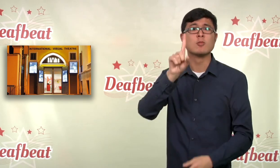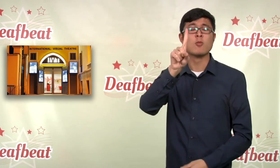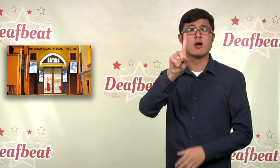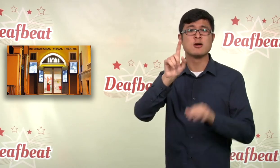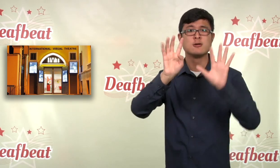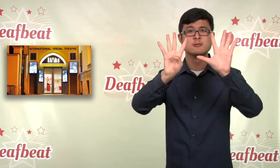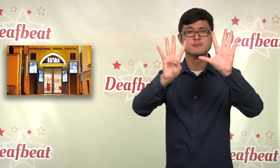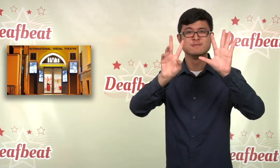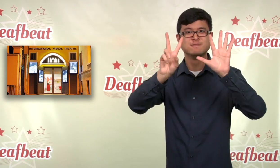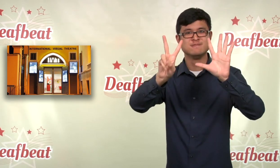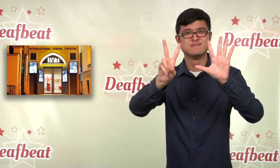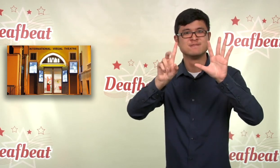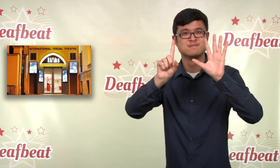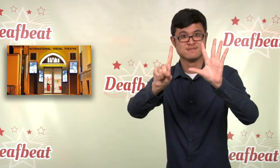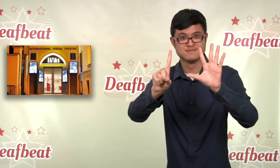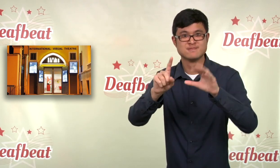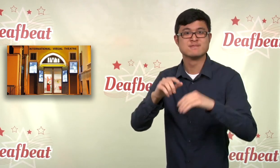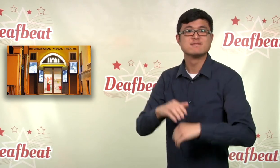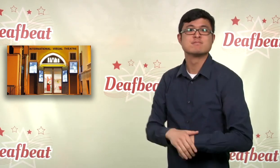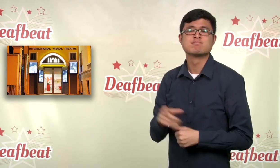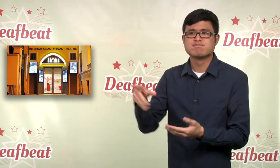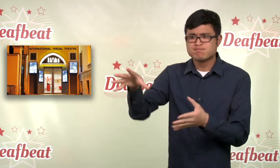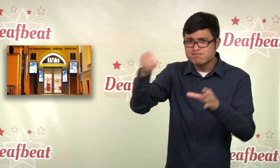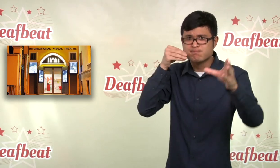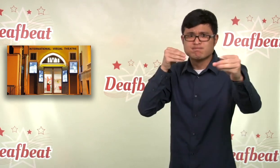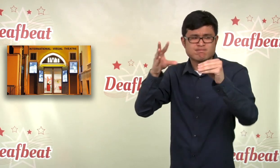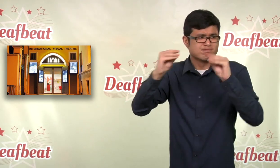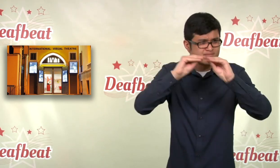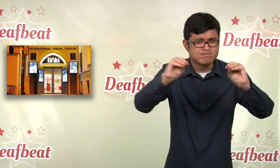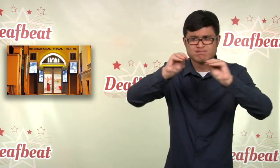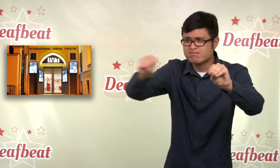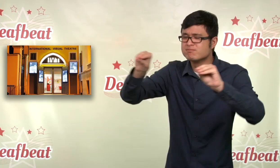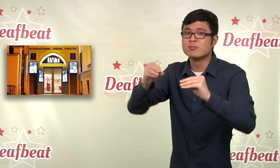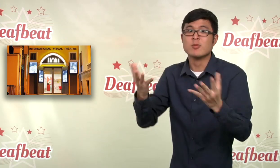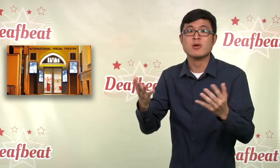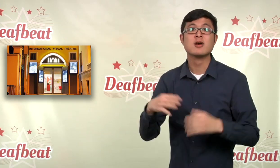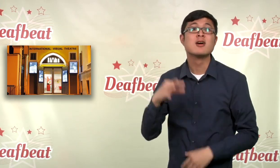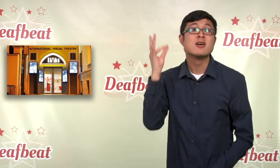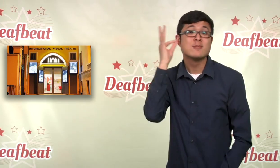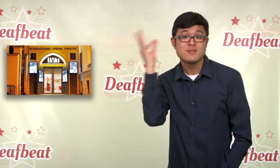areas between deaf and hearing cultures. At the